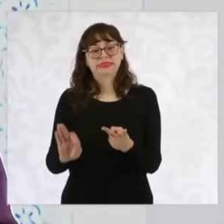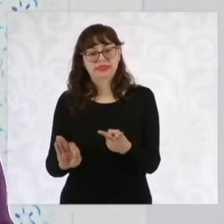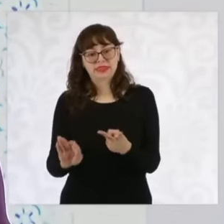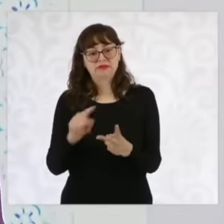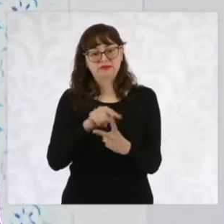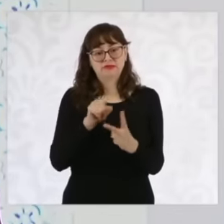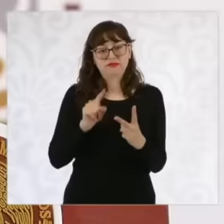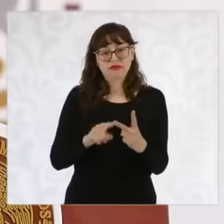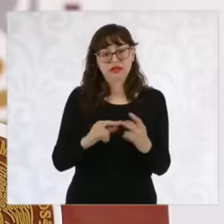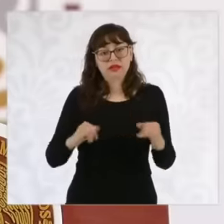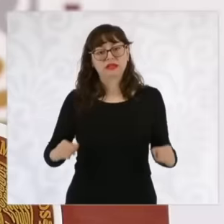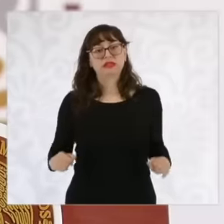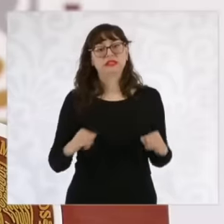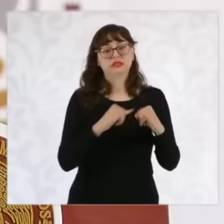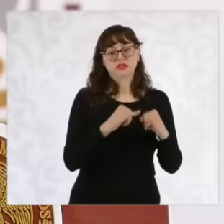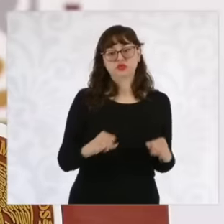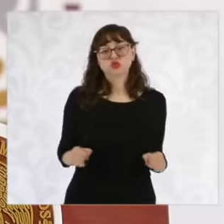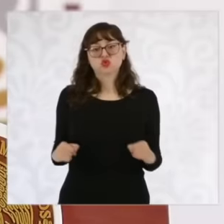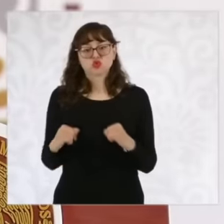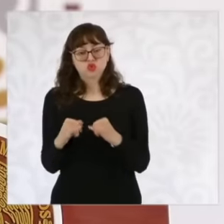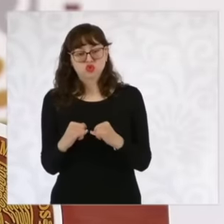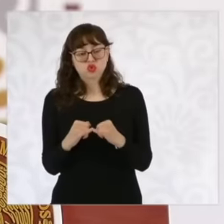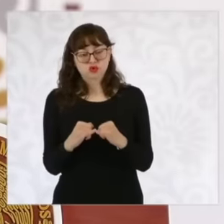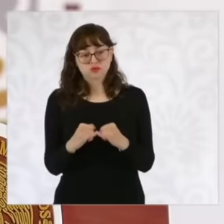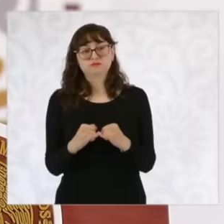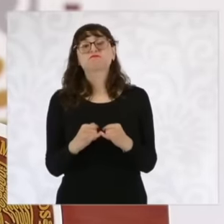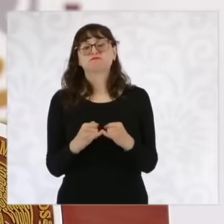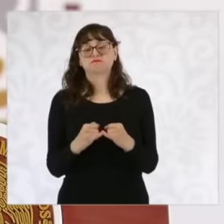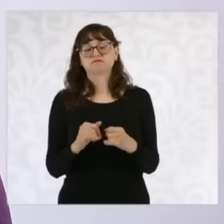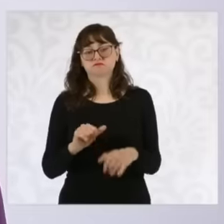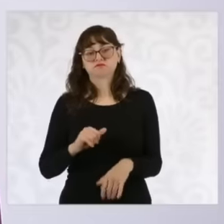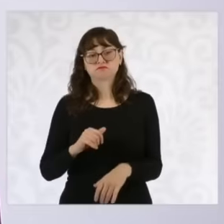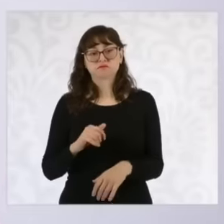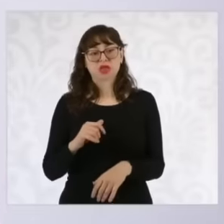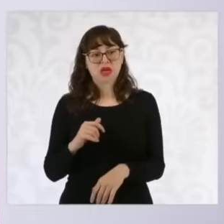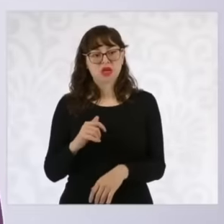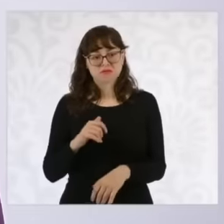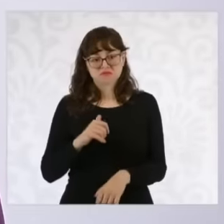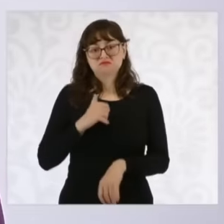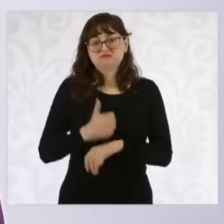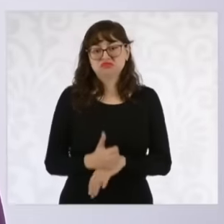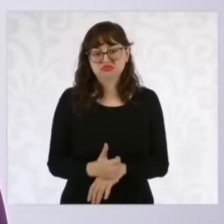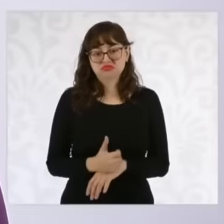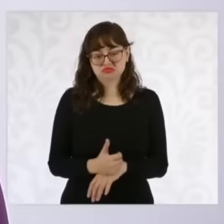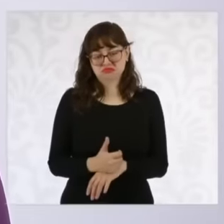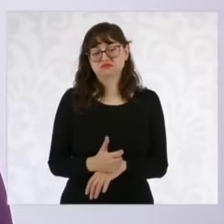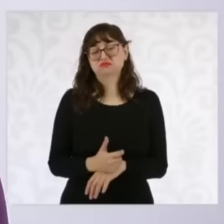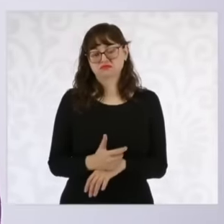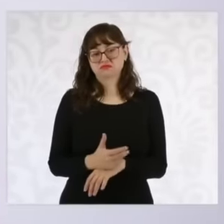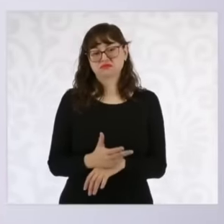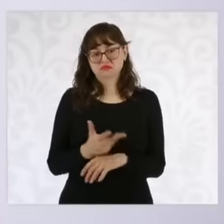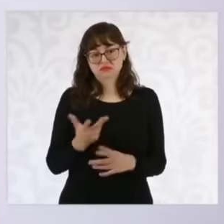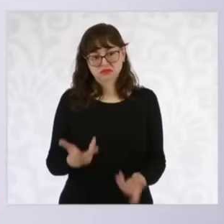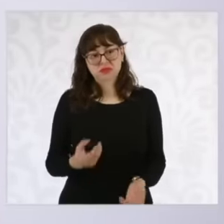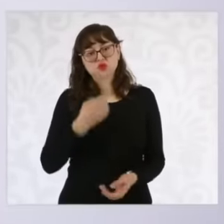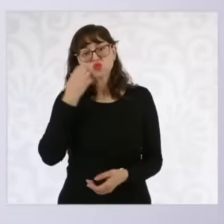two institutions we can work on different schemes. We must speak with the INSS workers